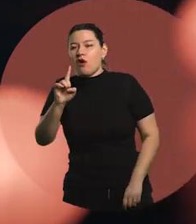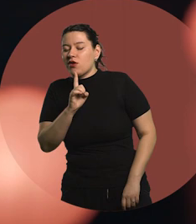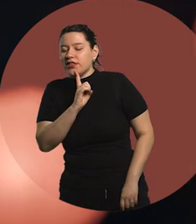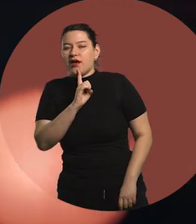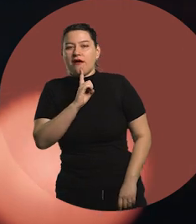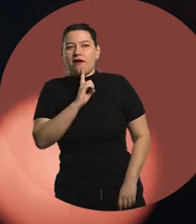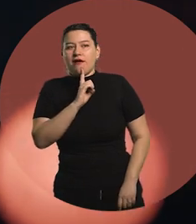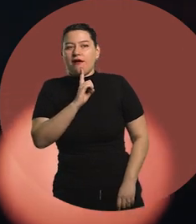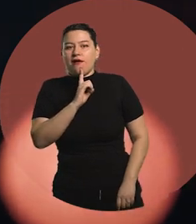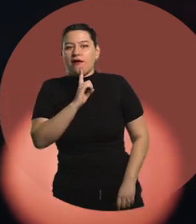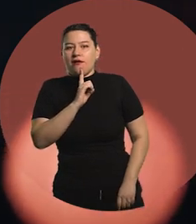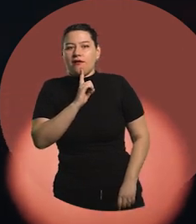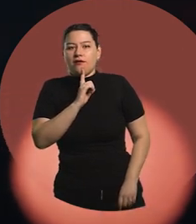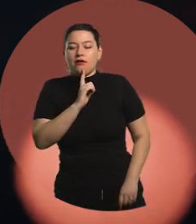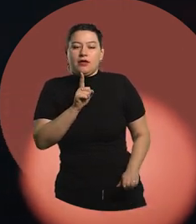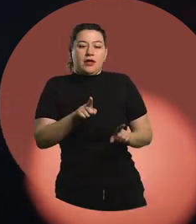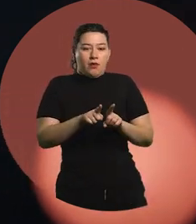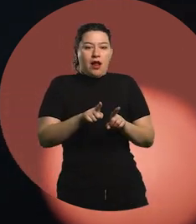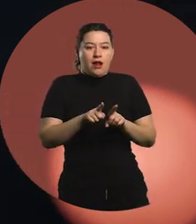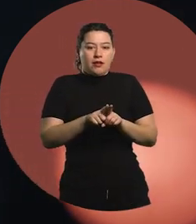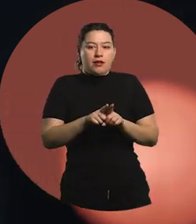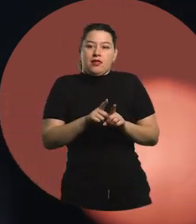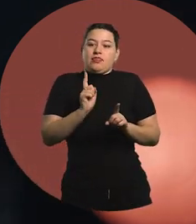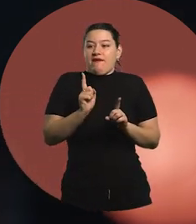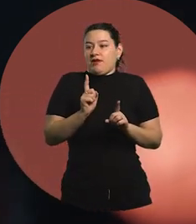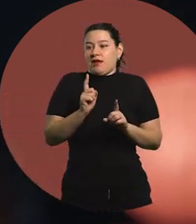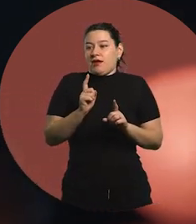the chance to work with some of them,